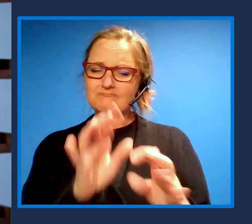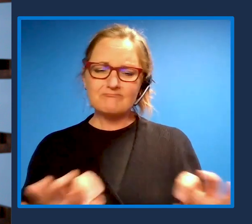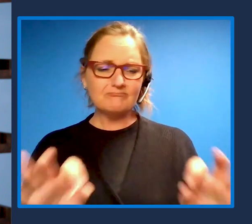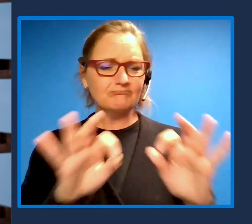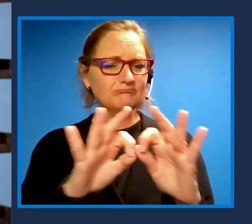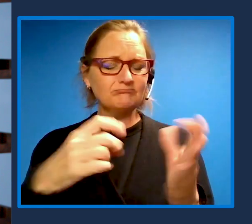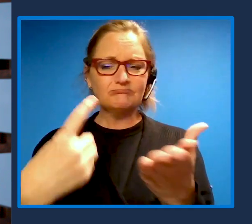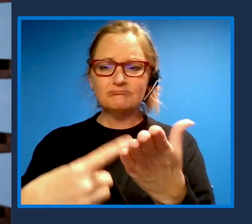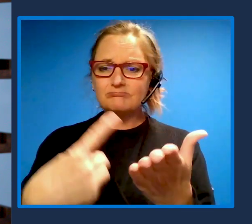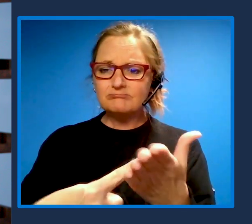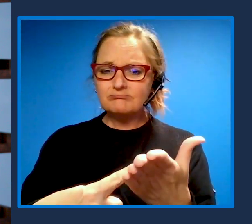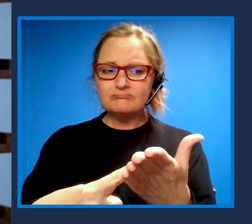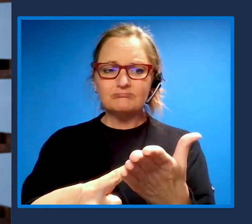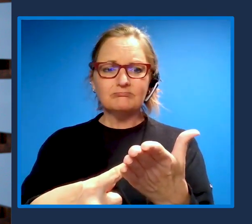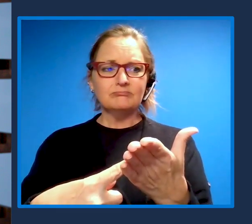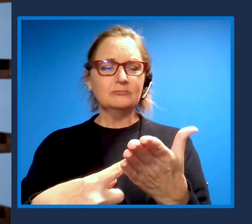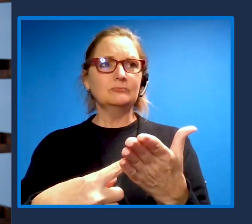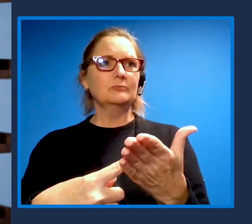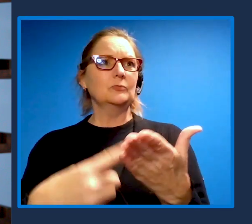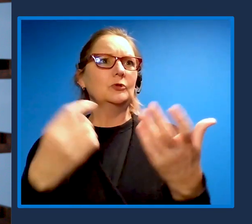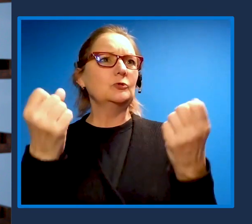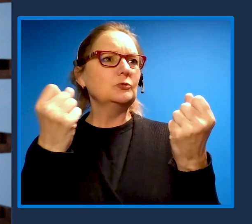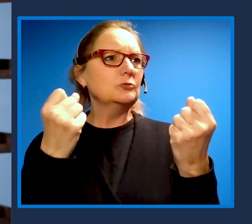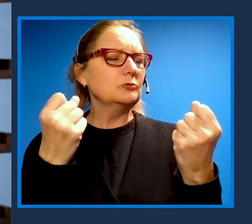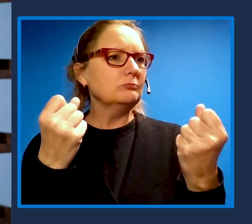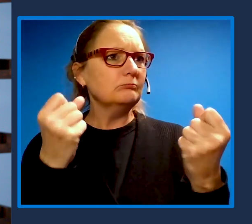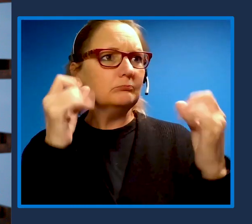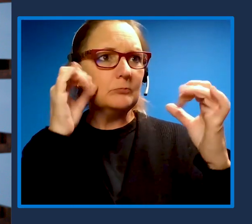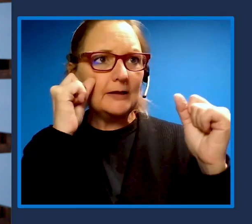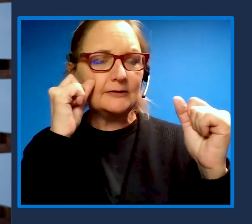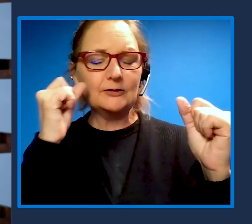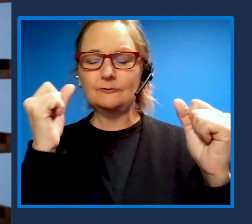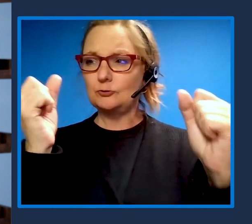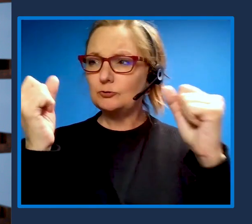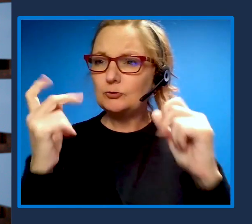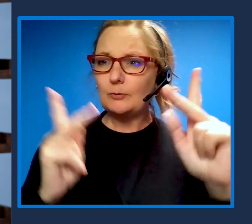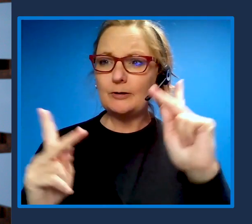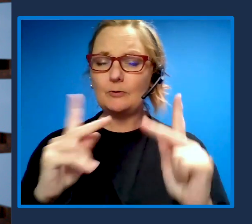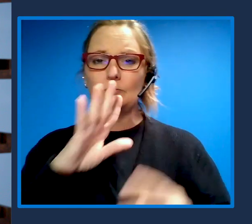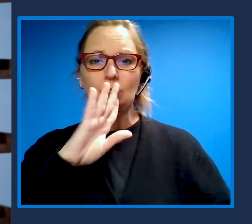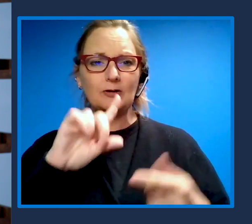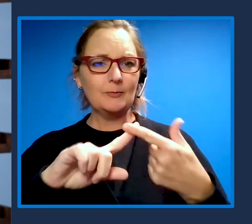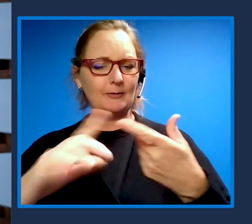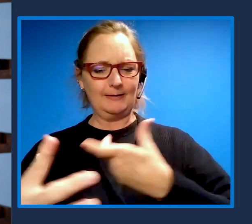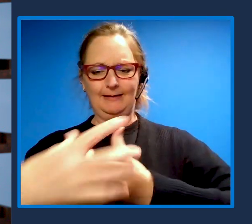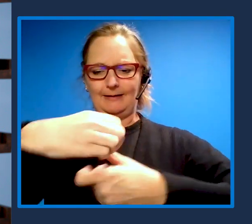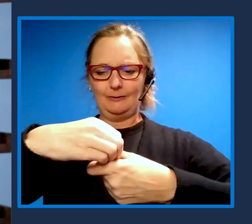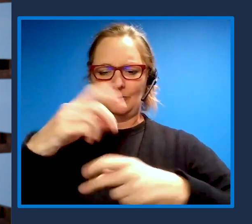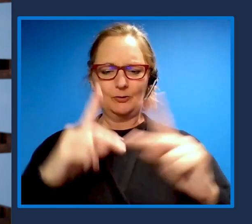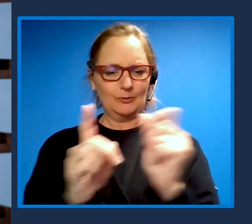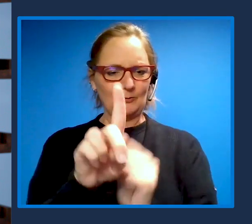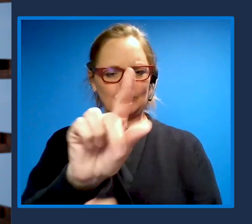It's great to have so many people talking about what it means to include people of all abilities in our economy, in our society,